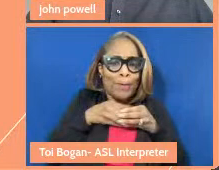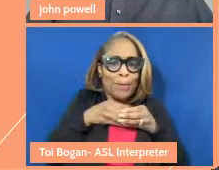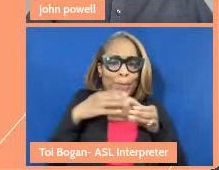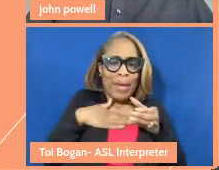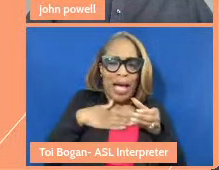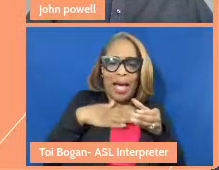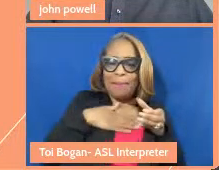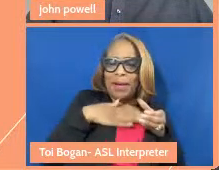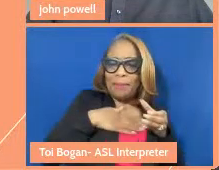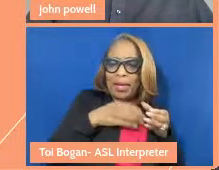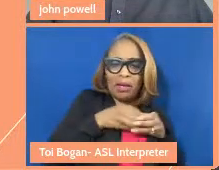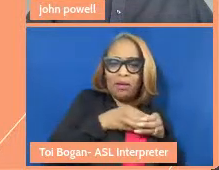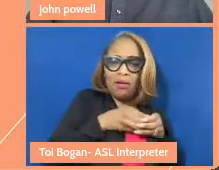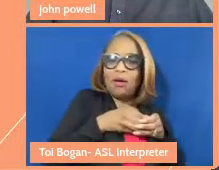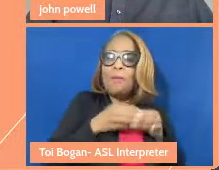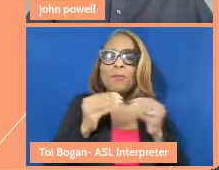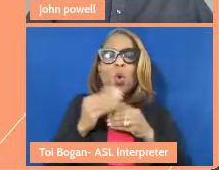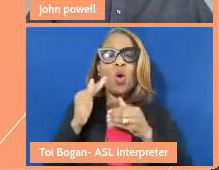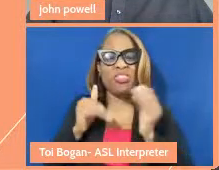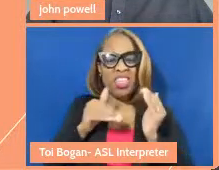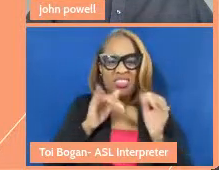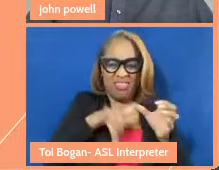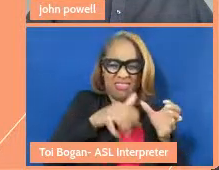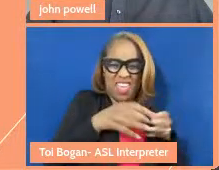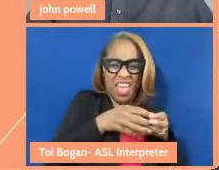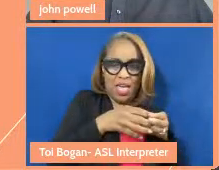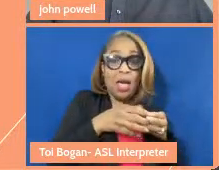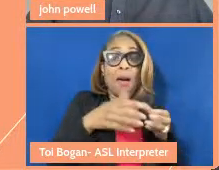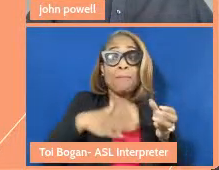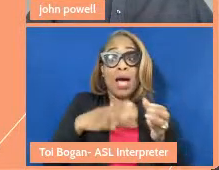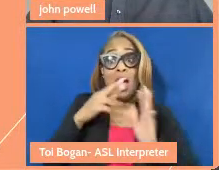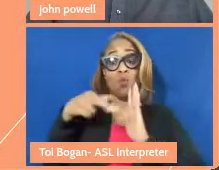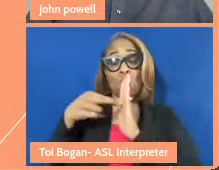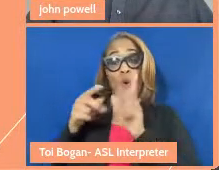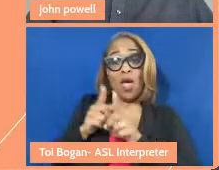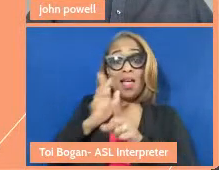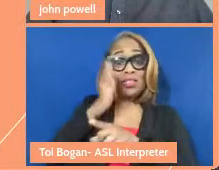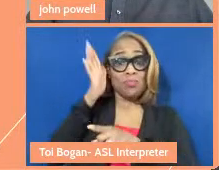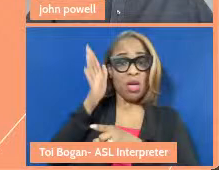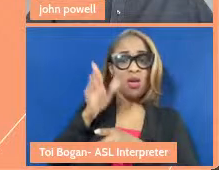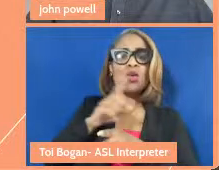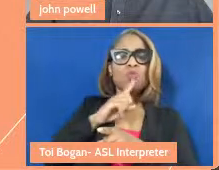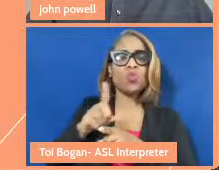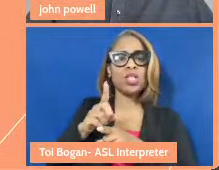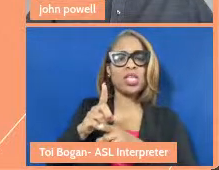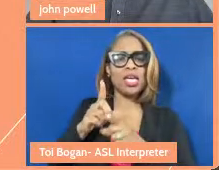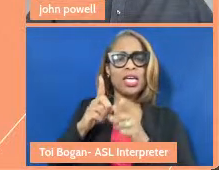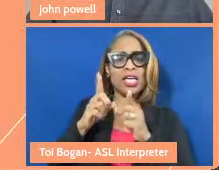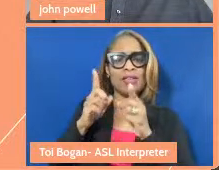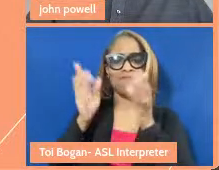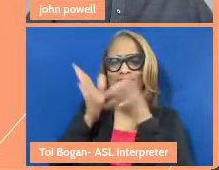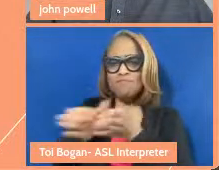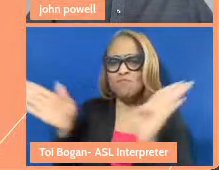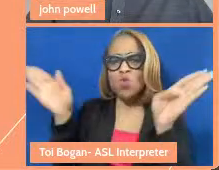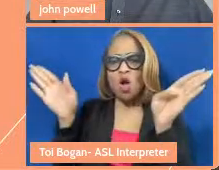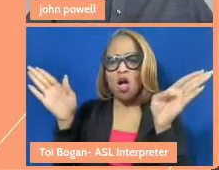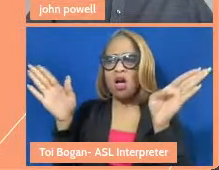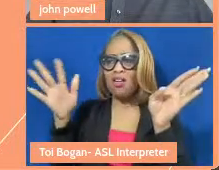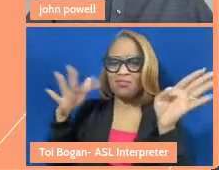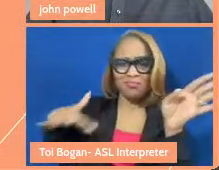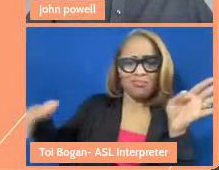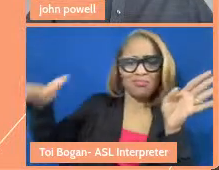They saw their role as a parent as having a much broader focus. And that just as much as they were